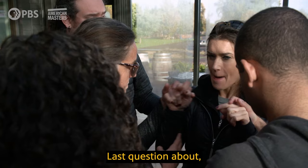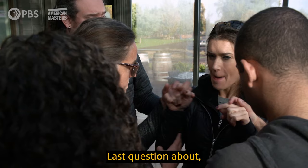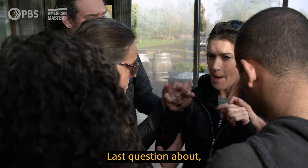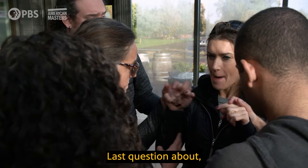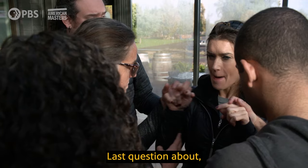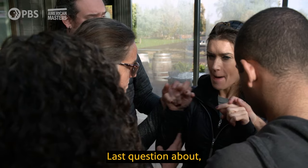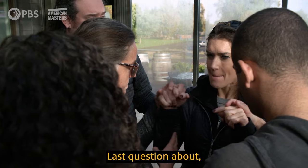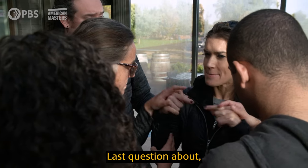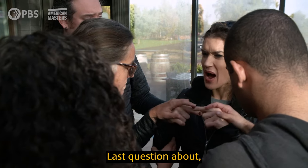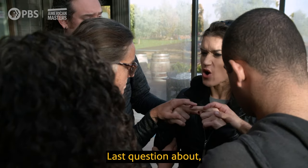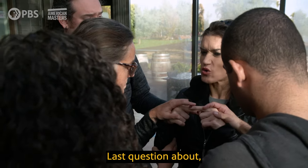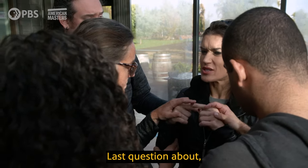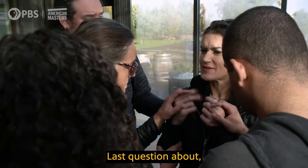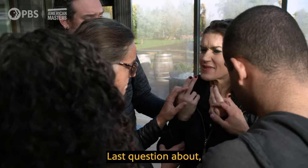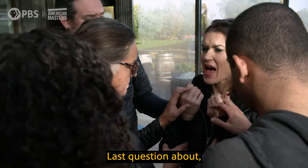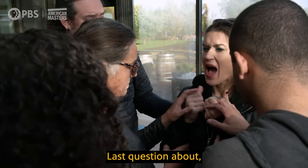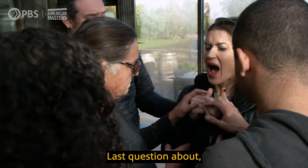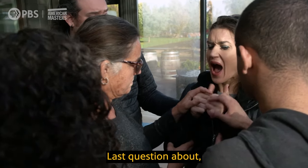Last question about,